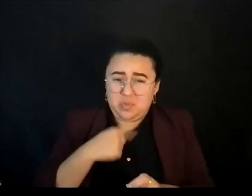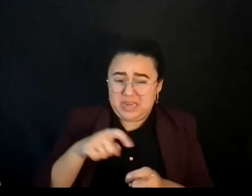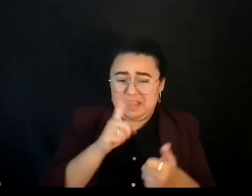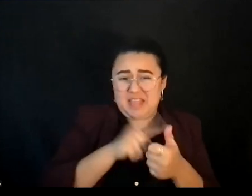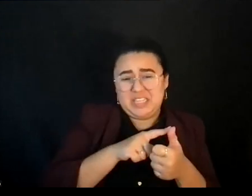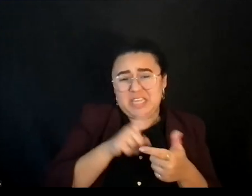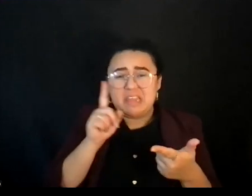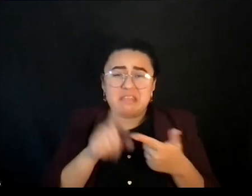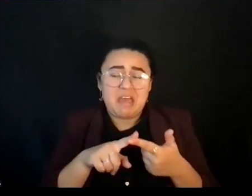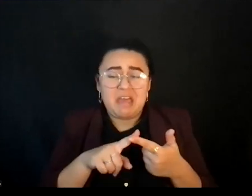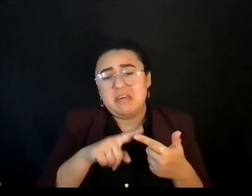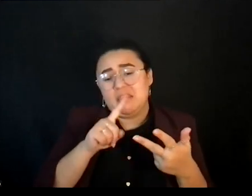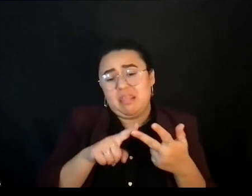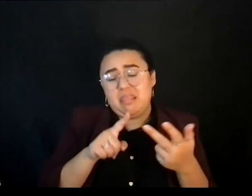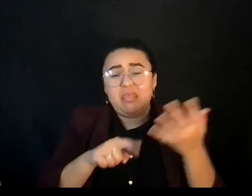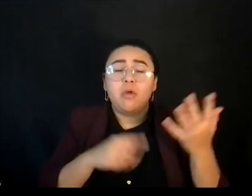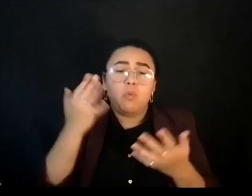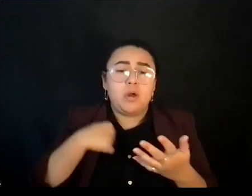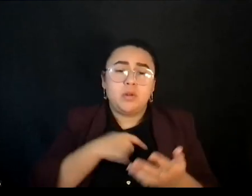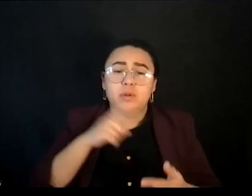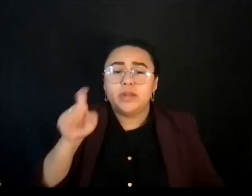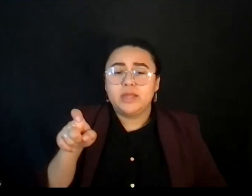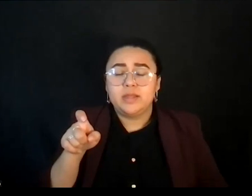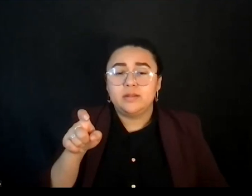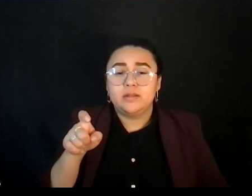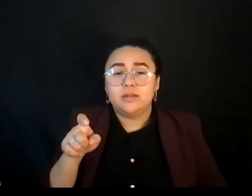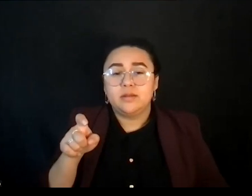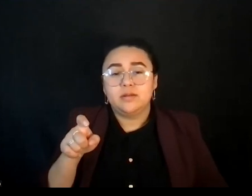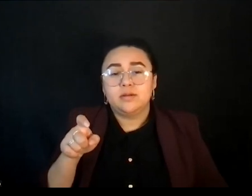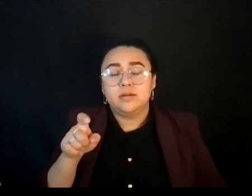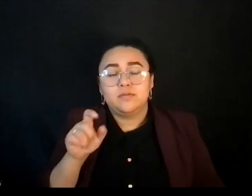So we approach something sometimes without respect or reverence.